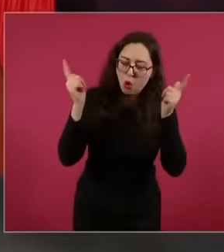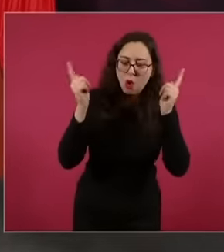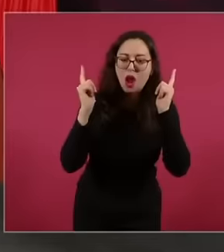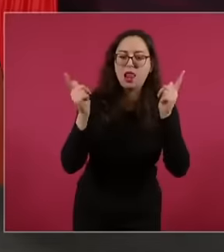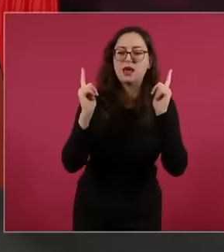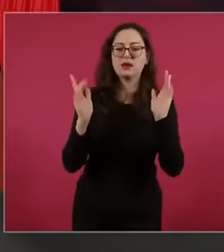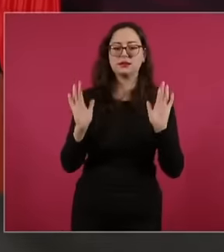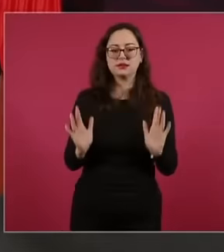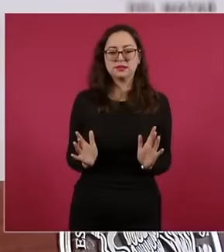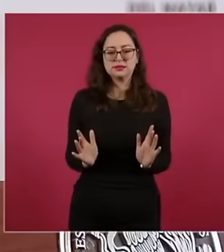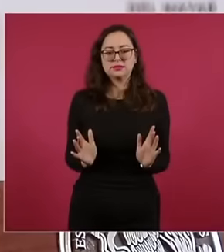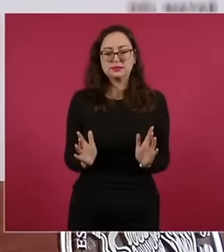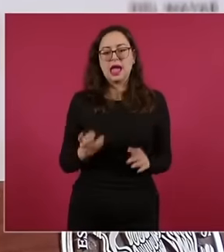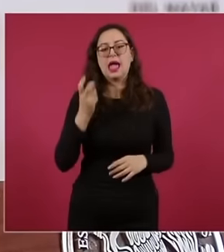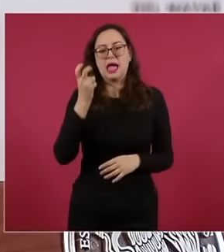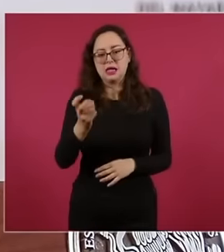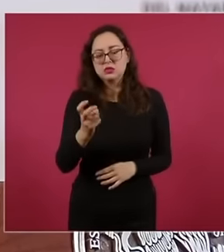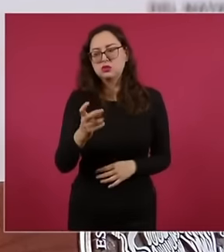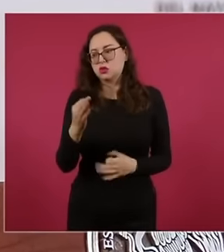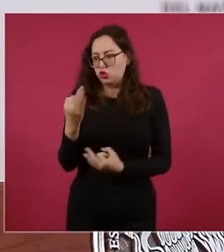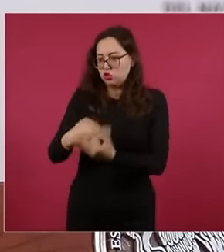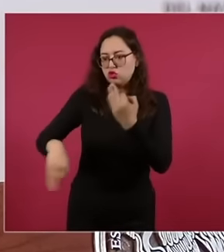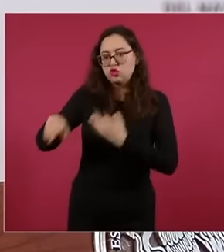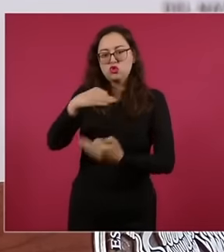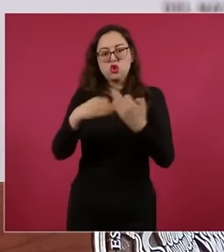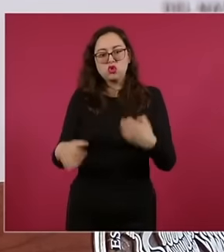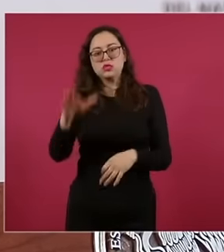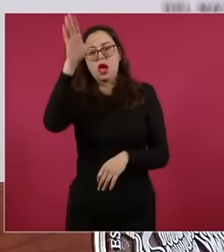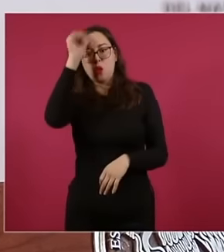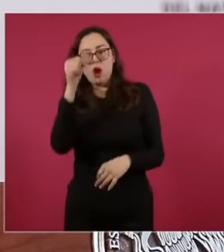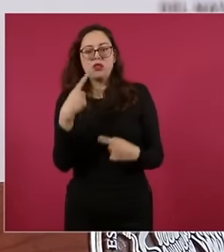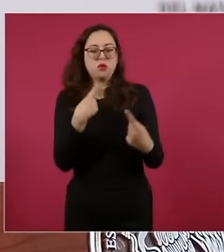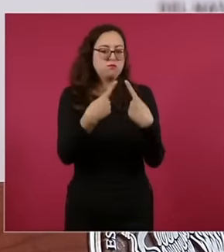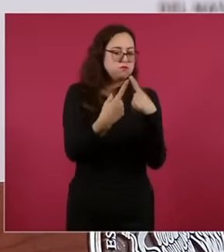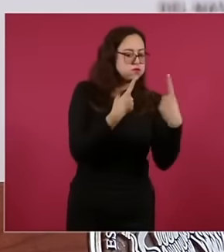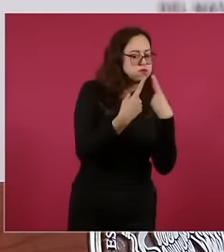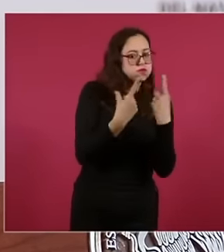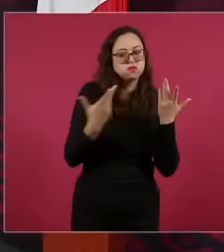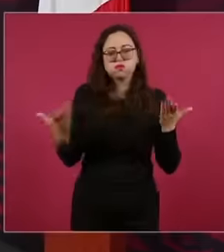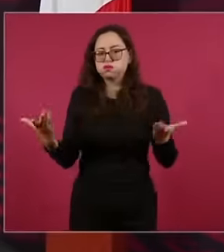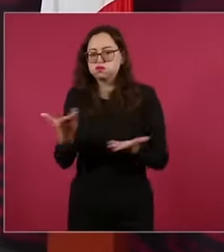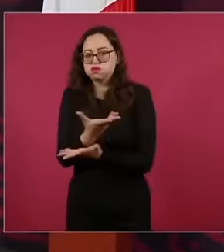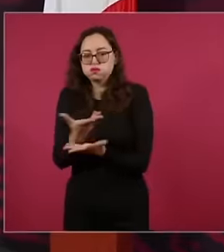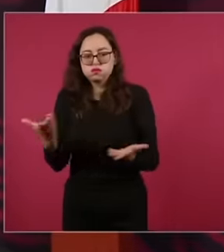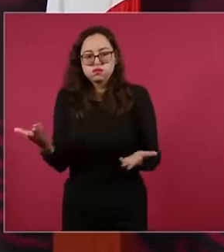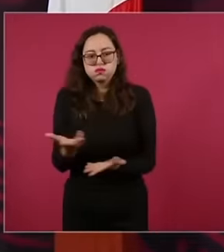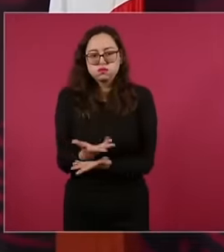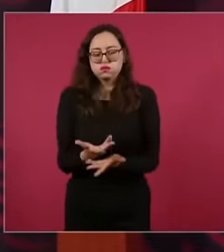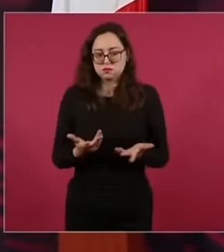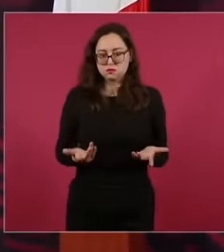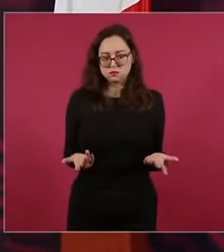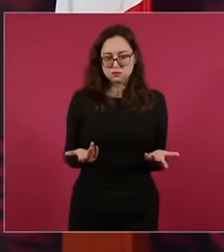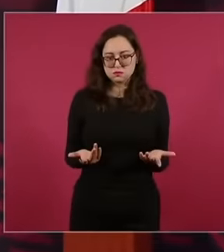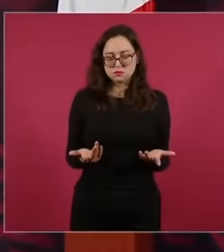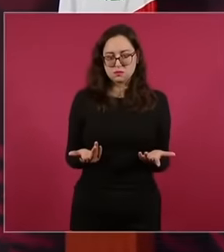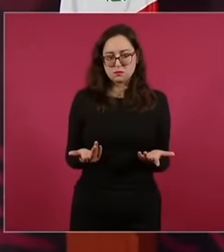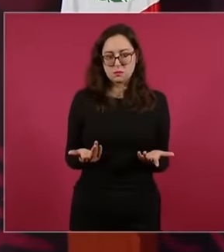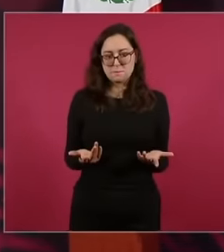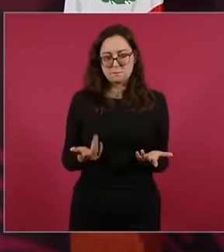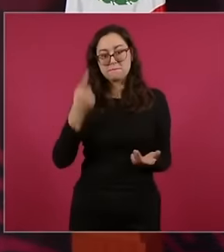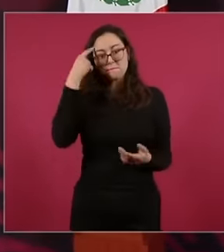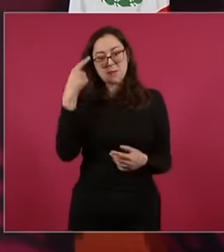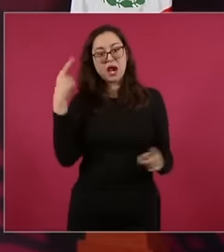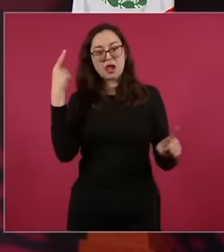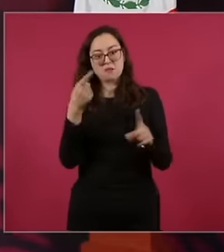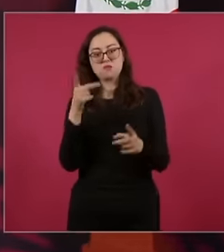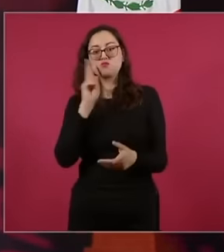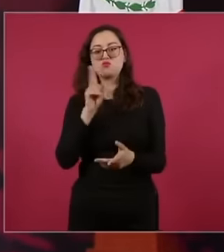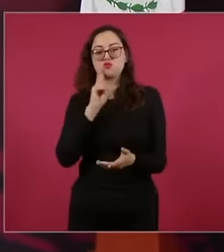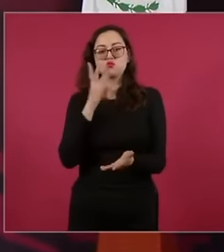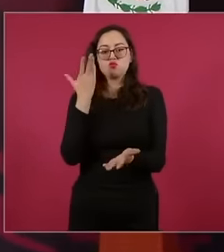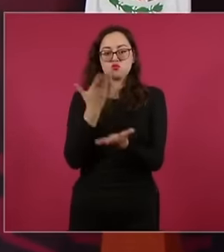agreement is reached, that there is dialogue and that the evidence is available, but that we do not get ahead of ourselves,